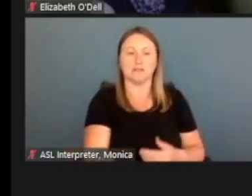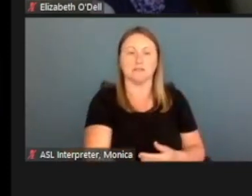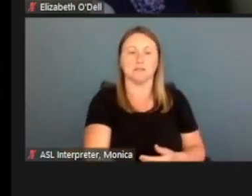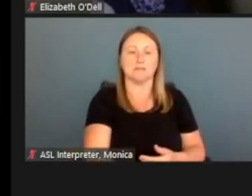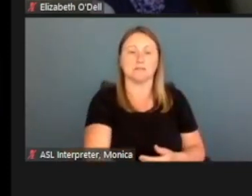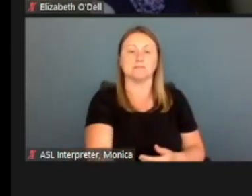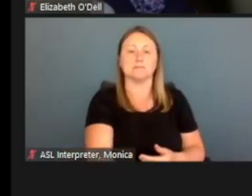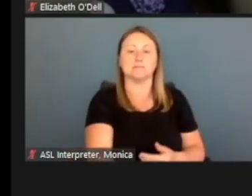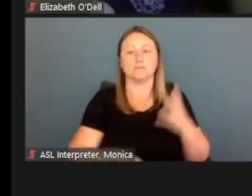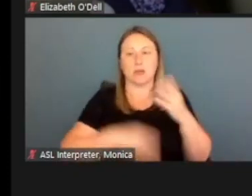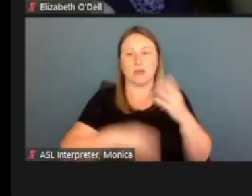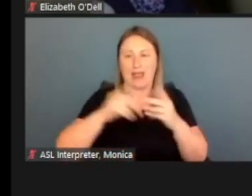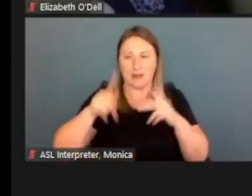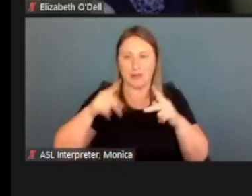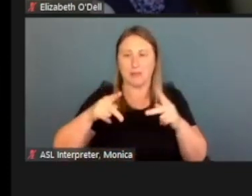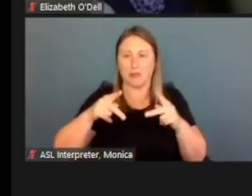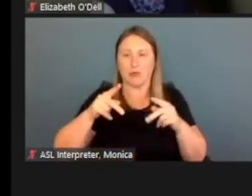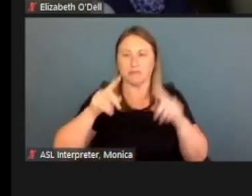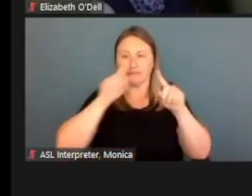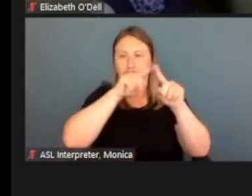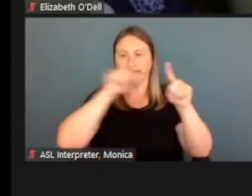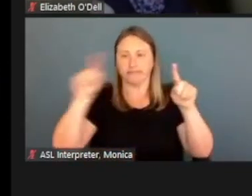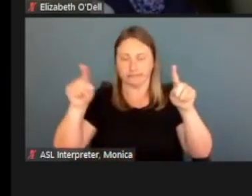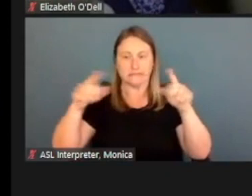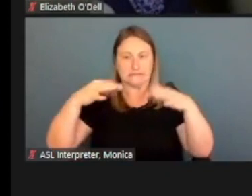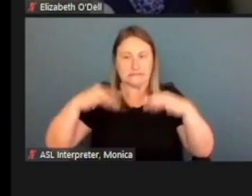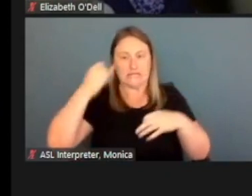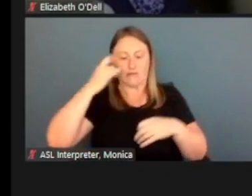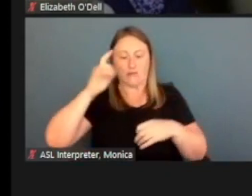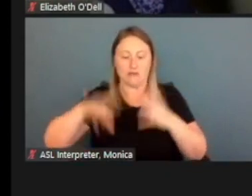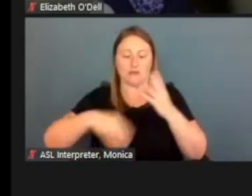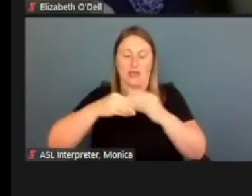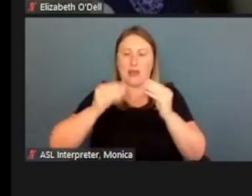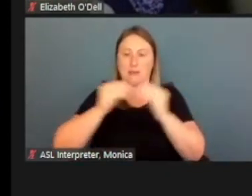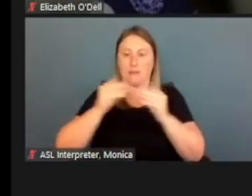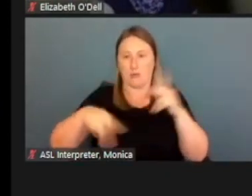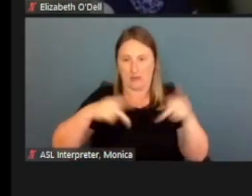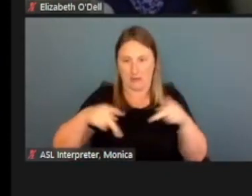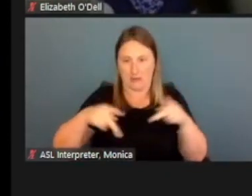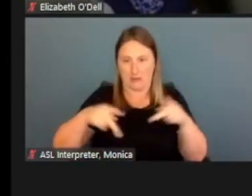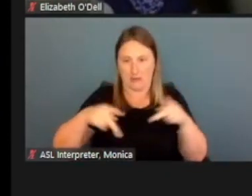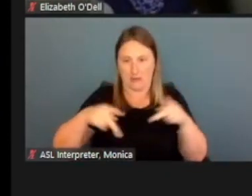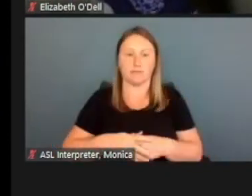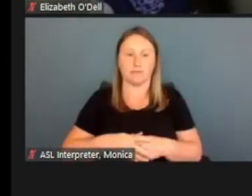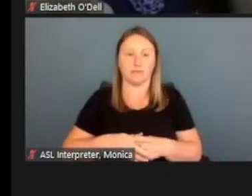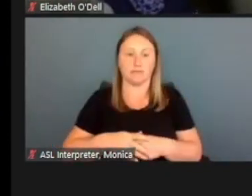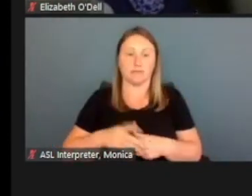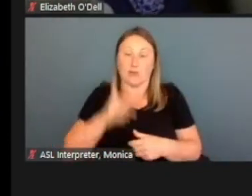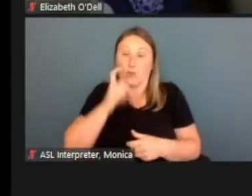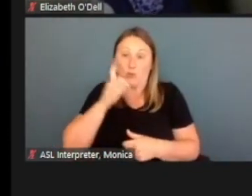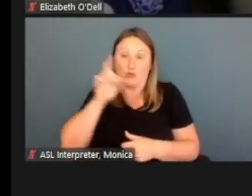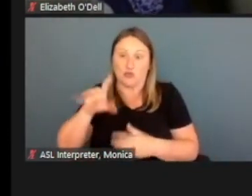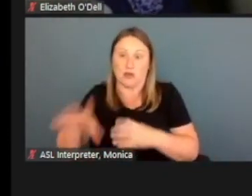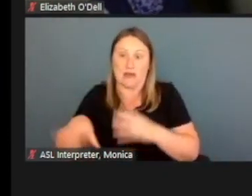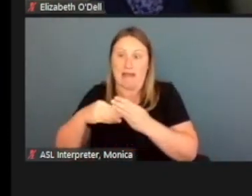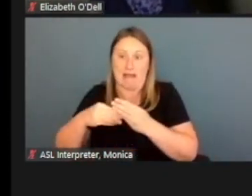Take a look and decide if you need to add more people. Again, who should I add? Okay, it's right there, the same reference,